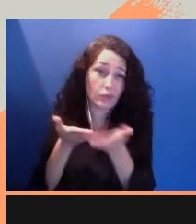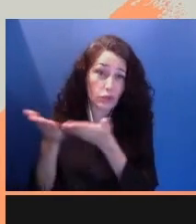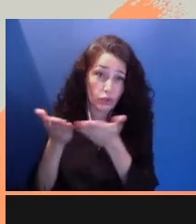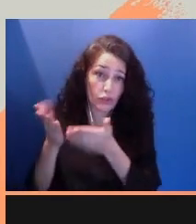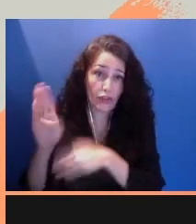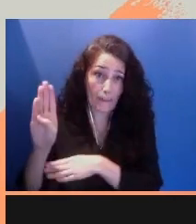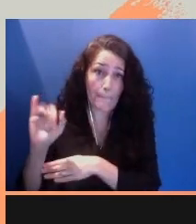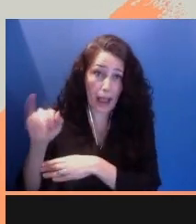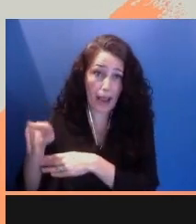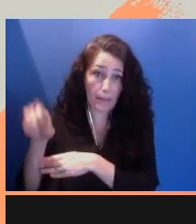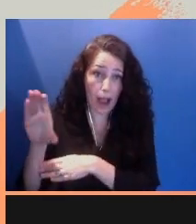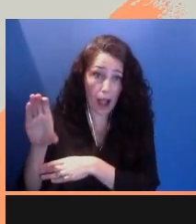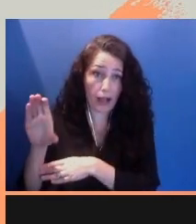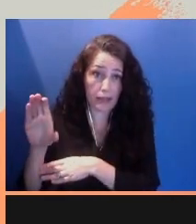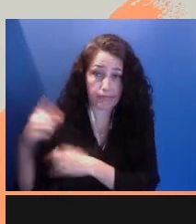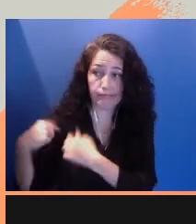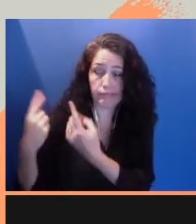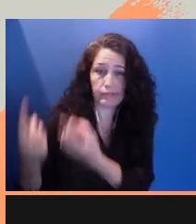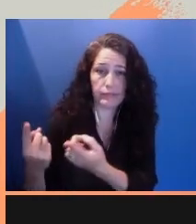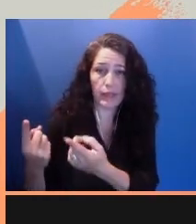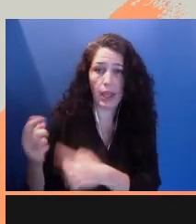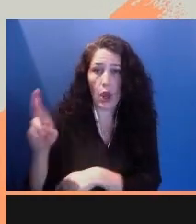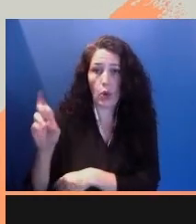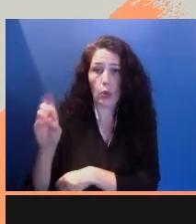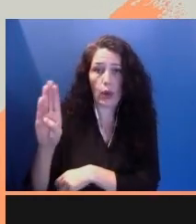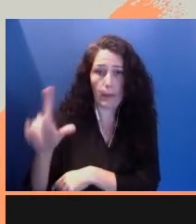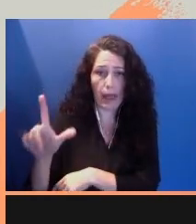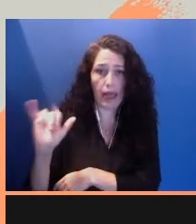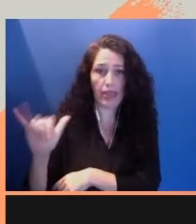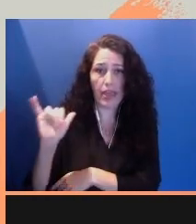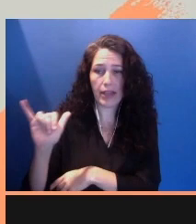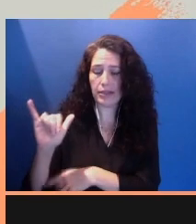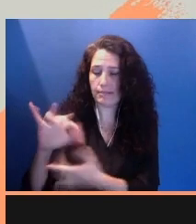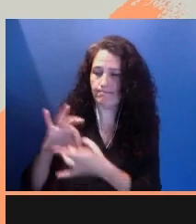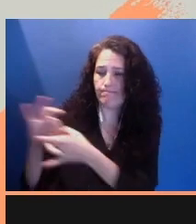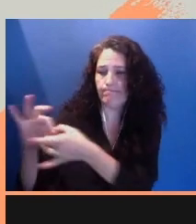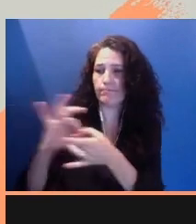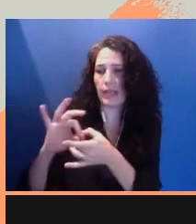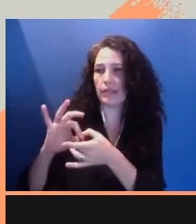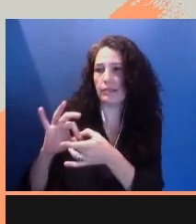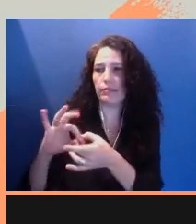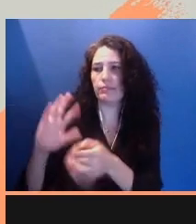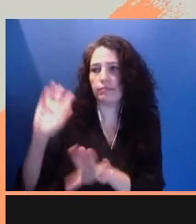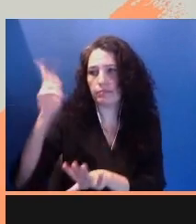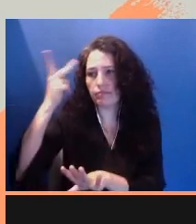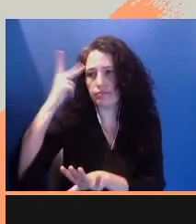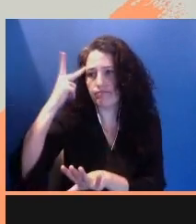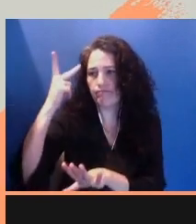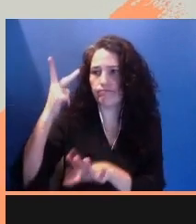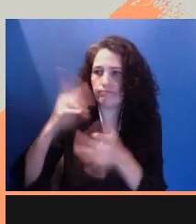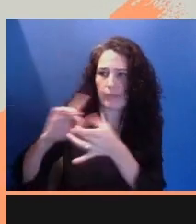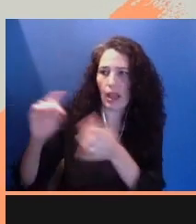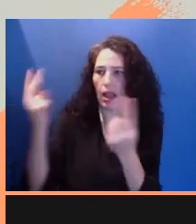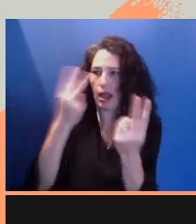"Rebel" is a meditation on the politics of national memory. It's available on Amazon Prime now.